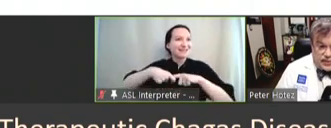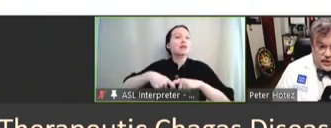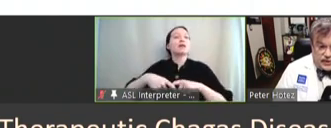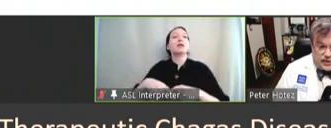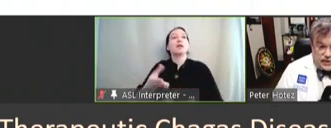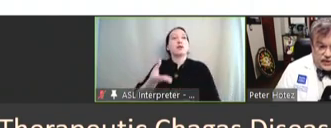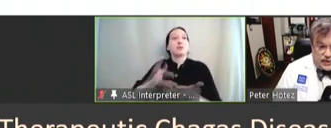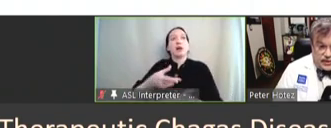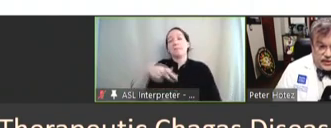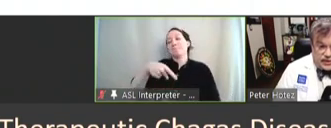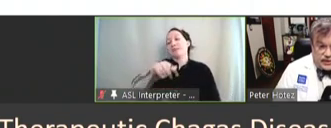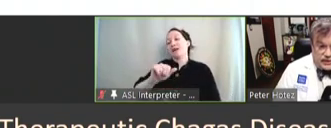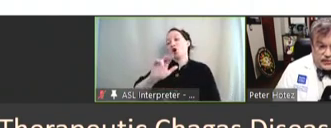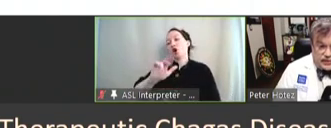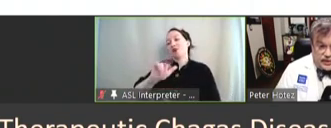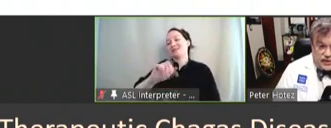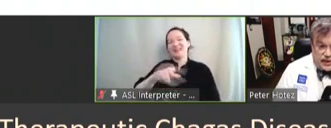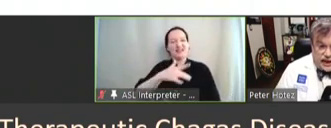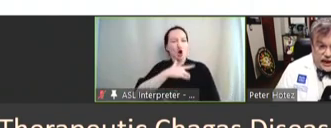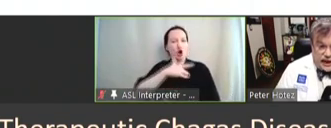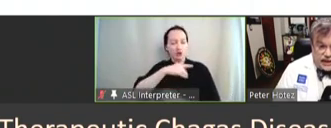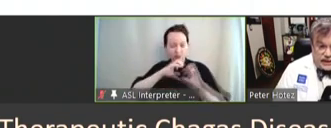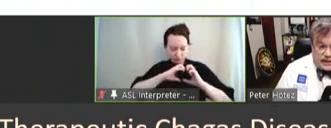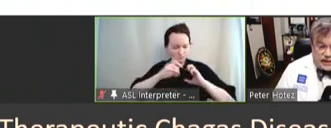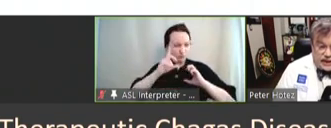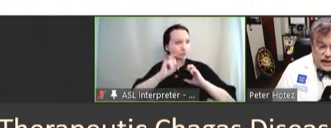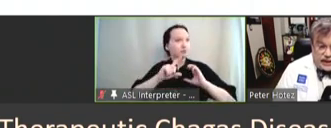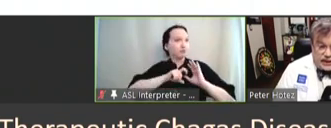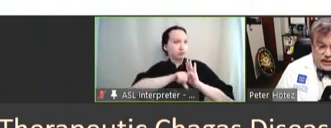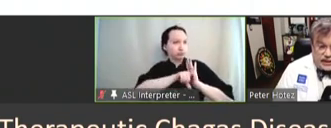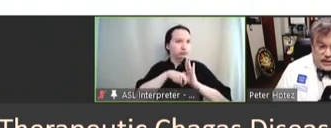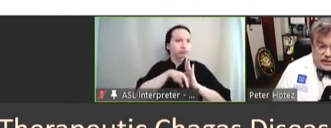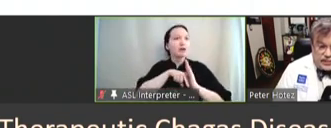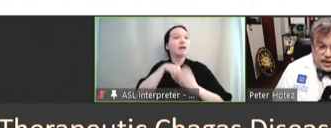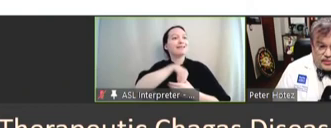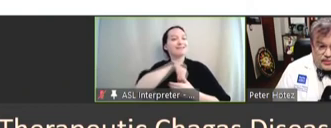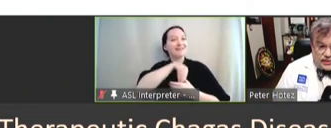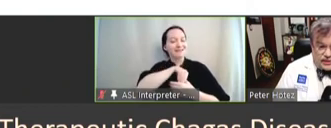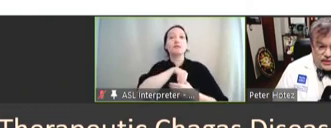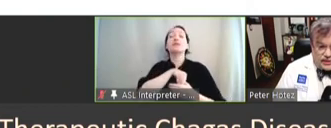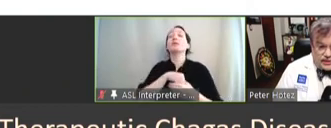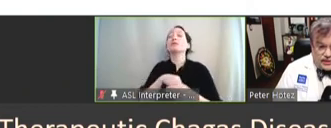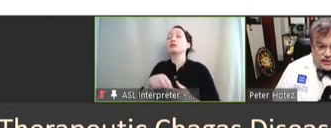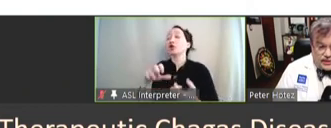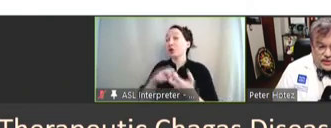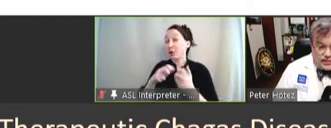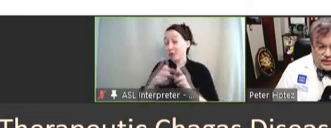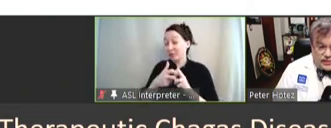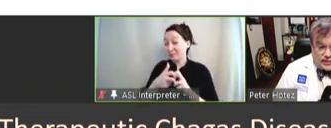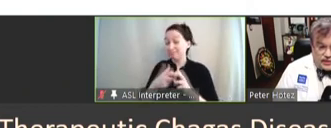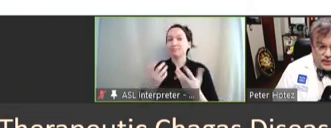parasites in the heart tissue, and the problem is the current treatment approach -- benznidazole